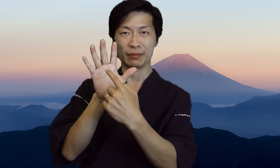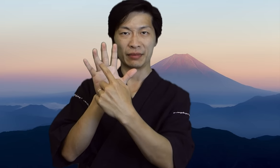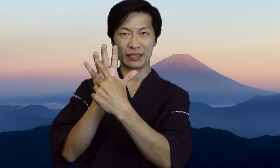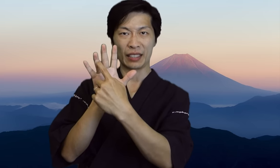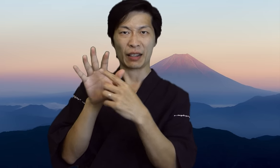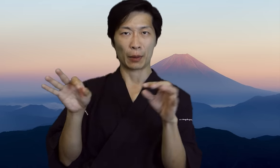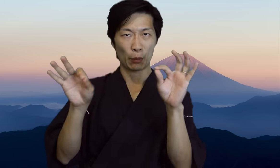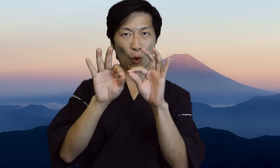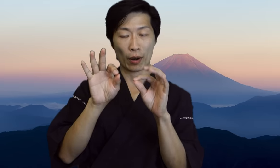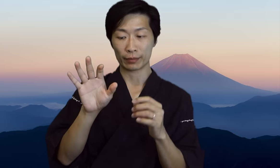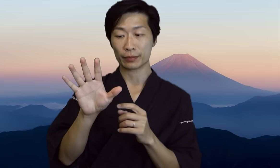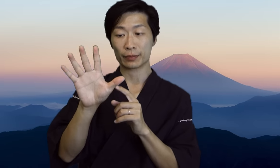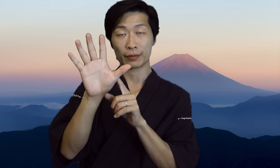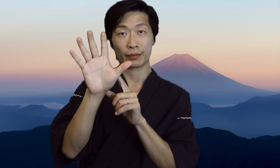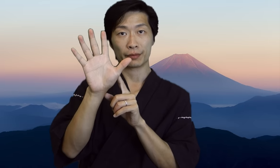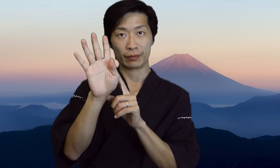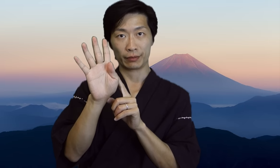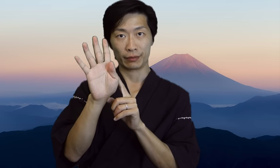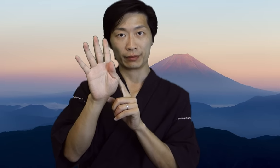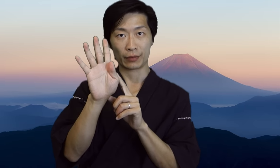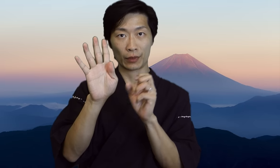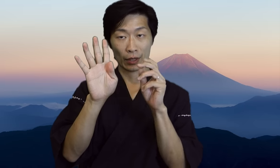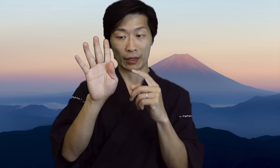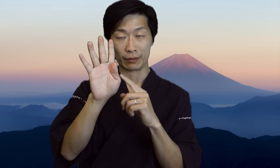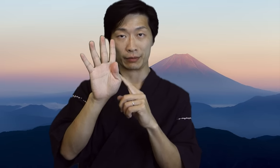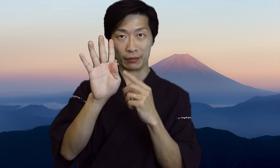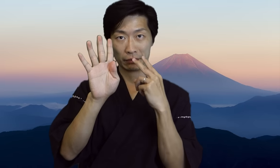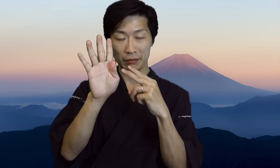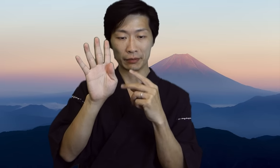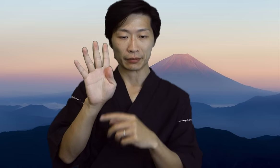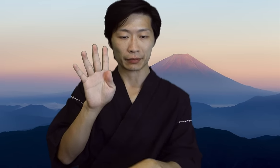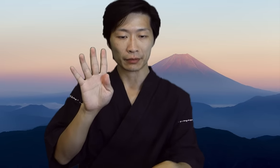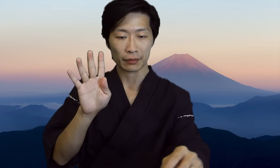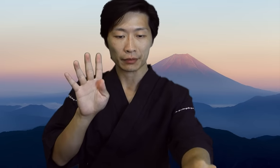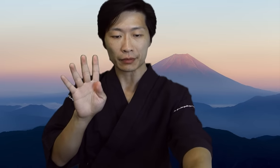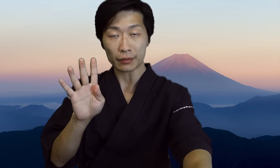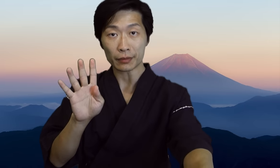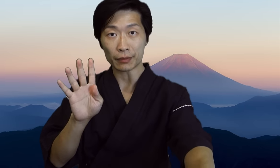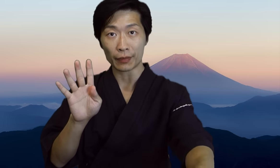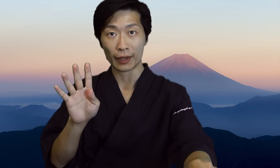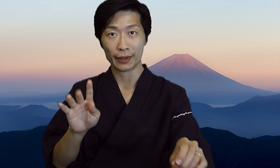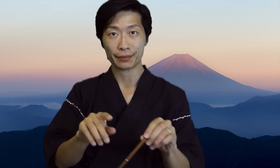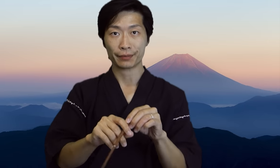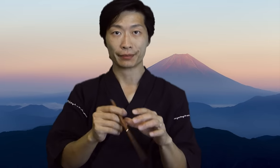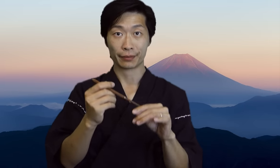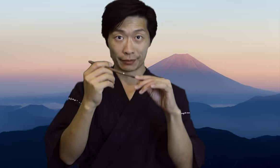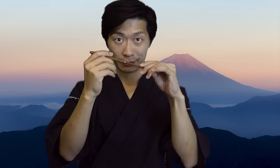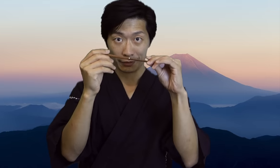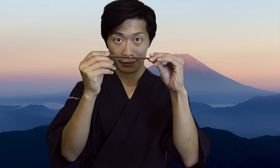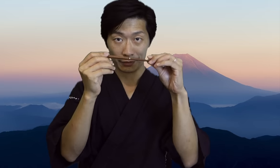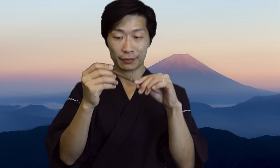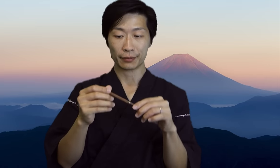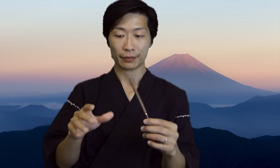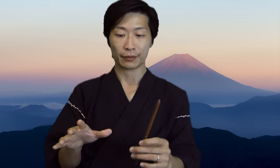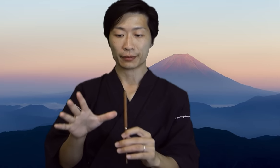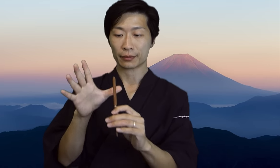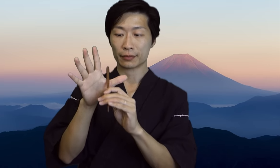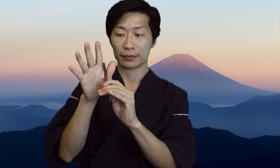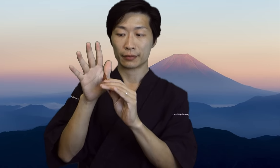specifically your thumb and ring finger place the bottom chopstick in between